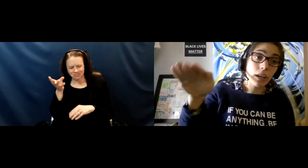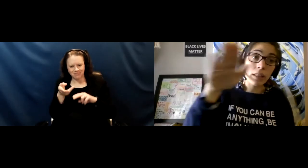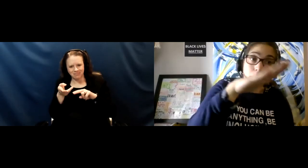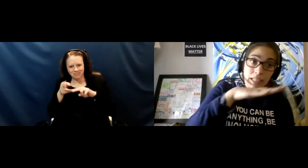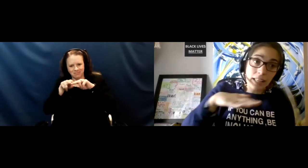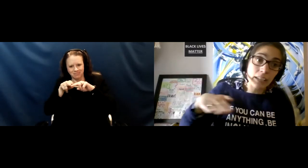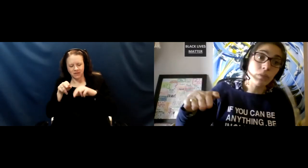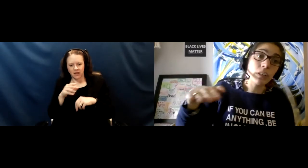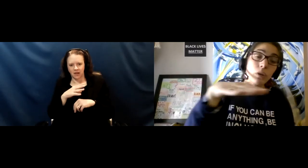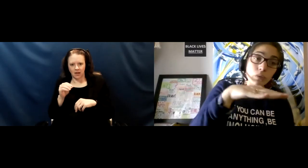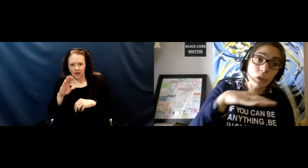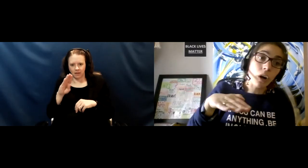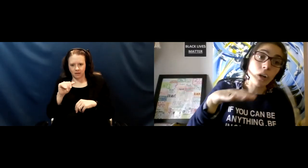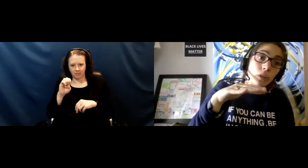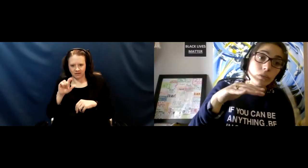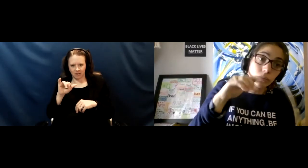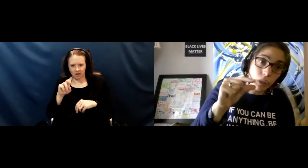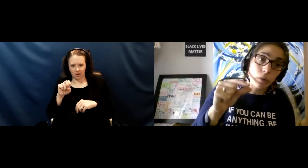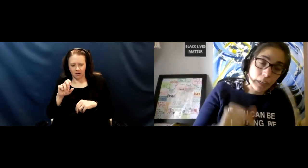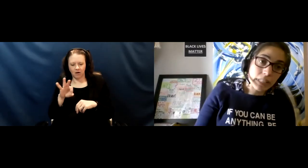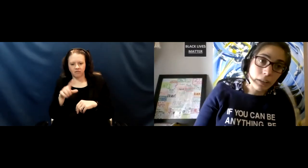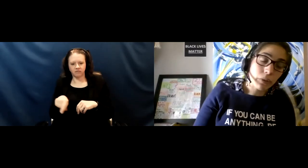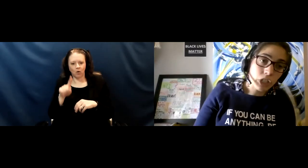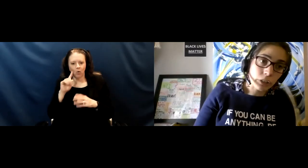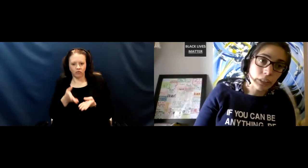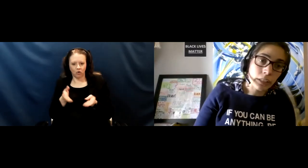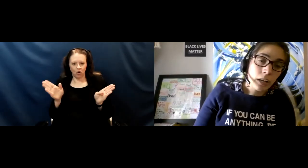in the baseline of an overall low risk for children.